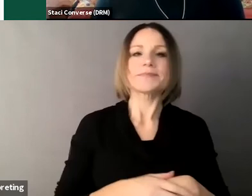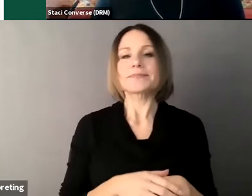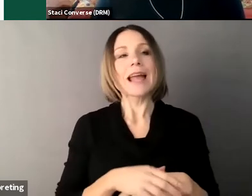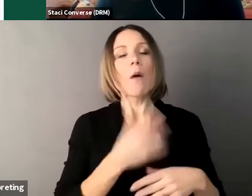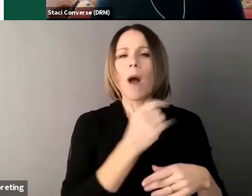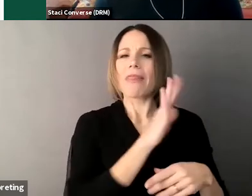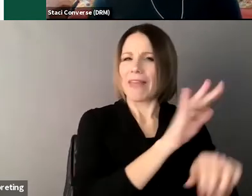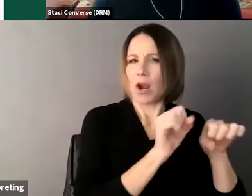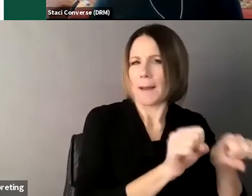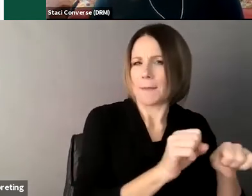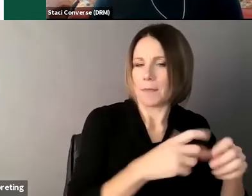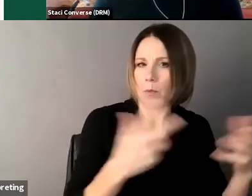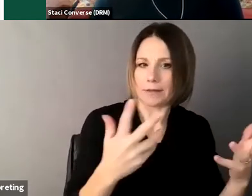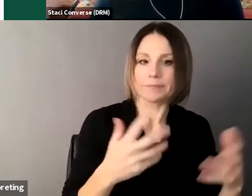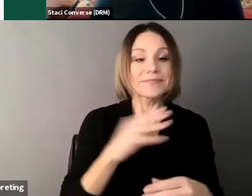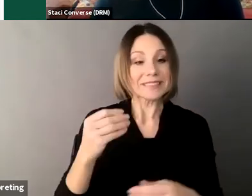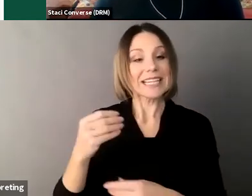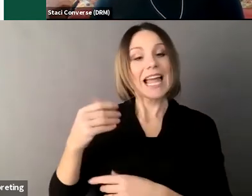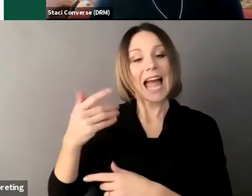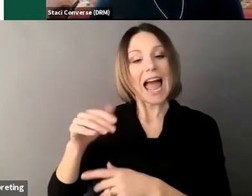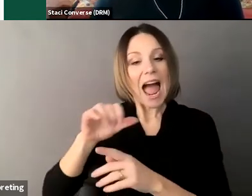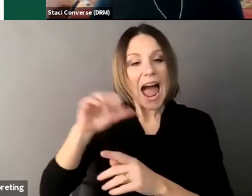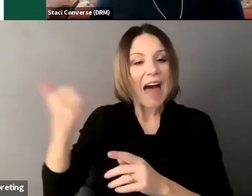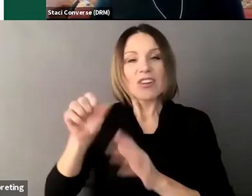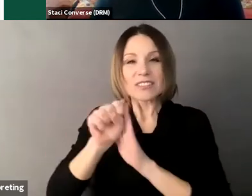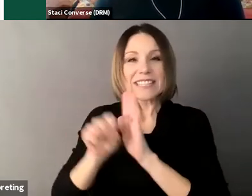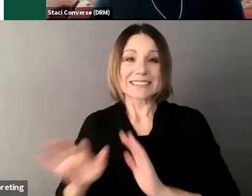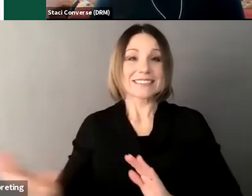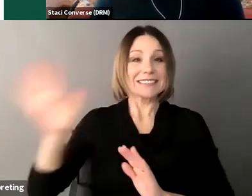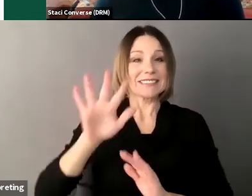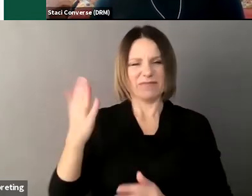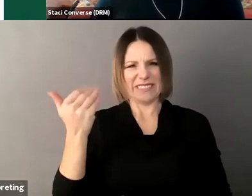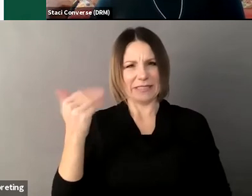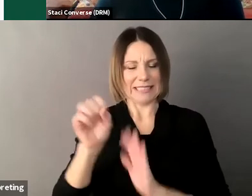way or another it looks a little bit different in every state um the first state to do it was